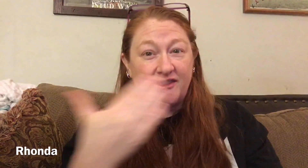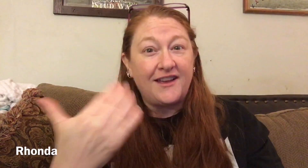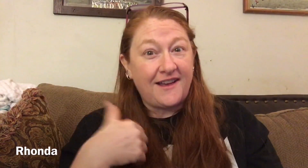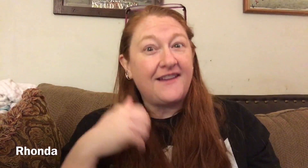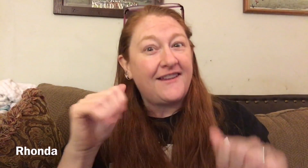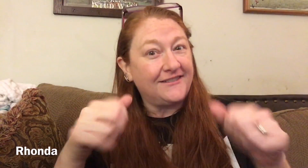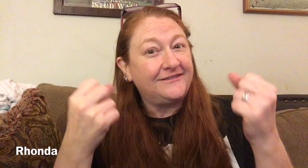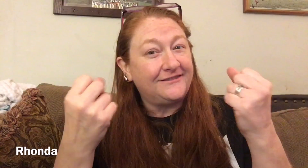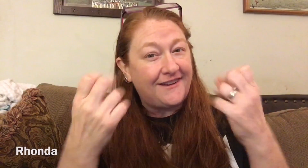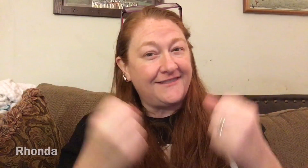It is a good thing that I can sign!